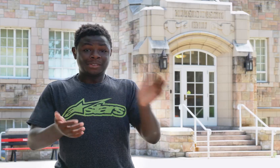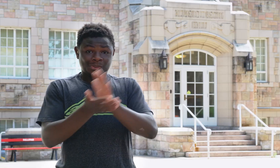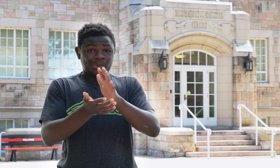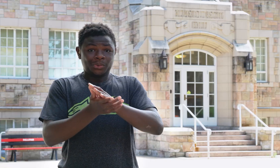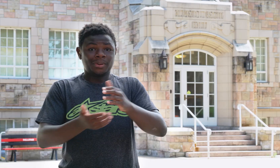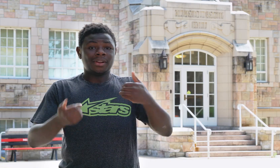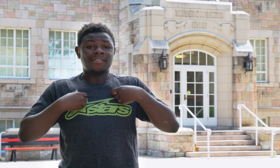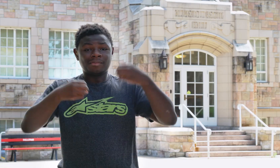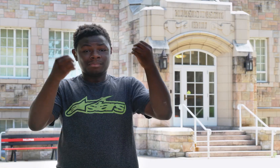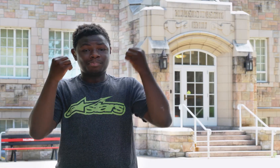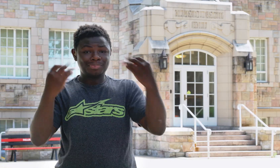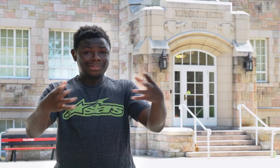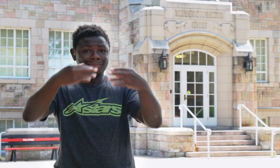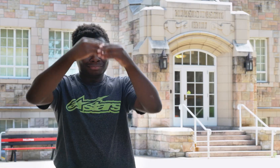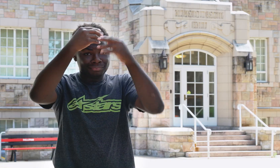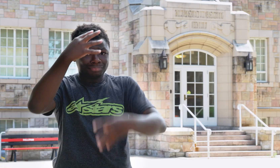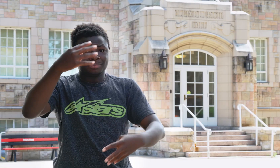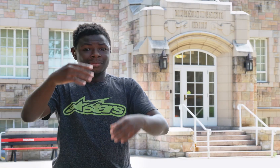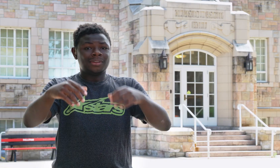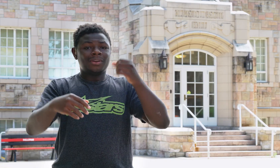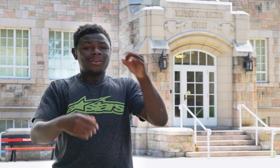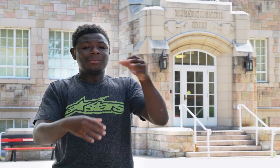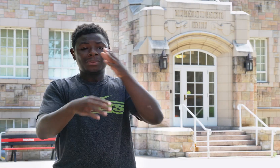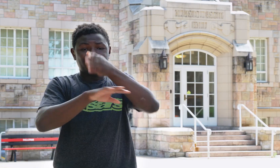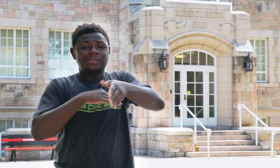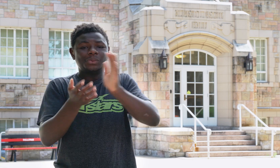Here we have a ton of after school activities.